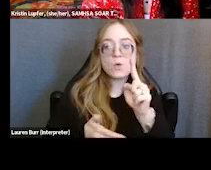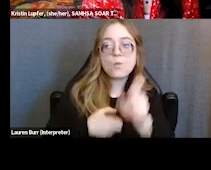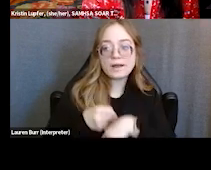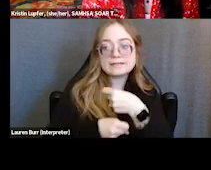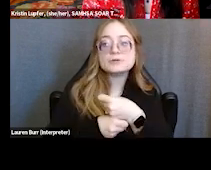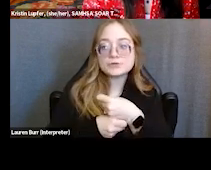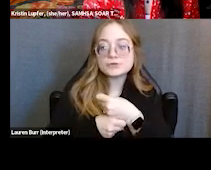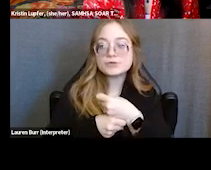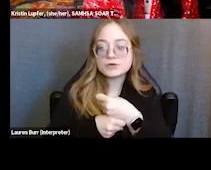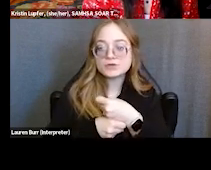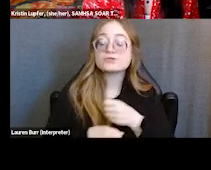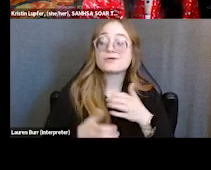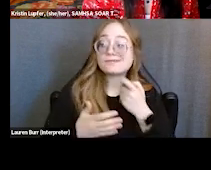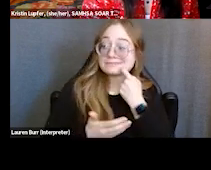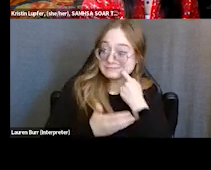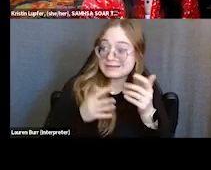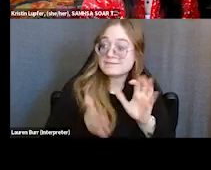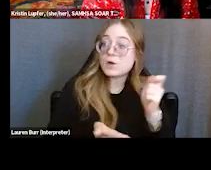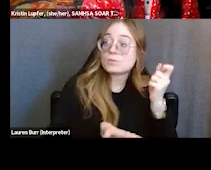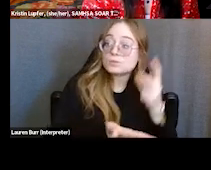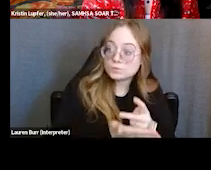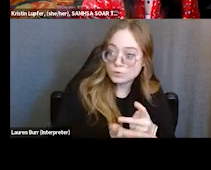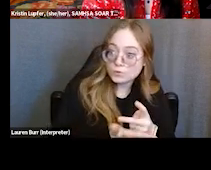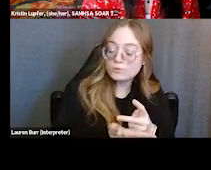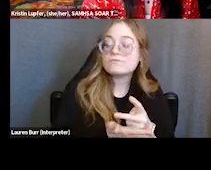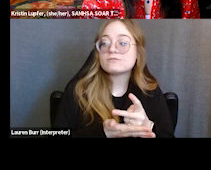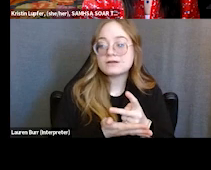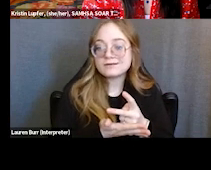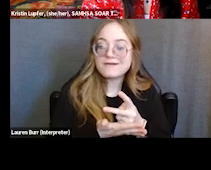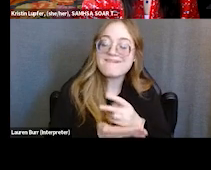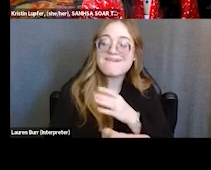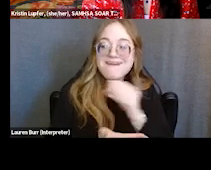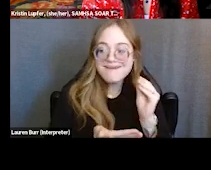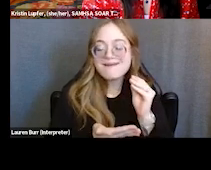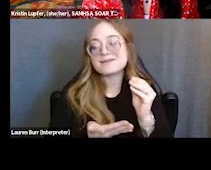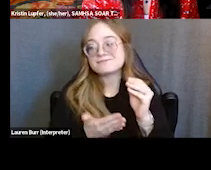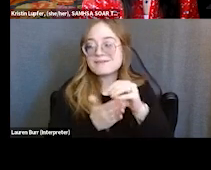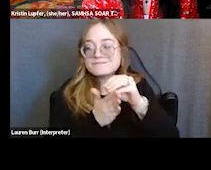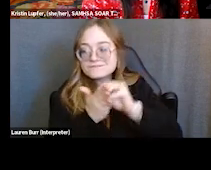with the representative payee to manage their funds and in some form of housing prior to the guardianship taking place